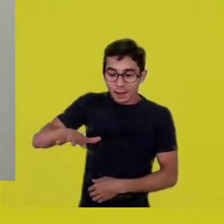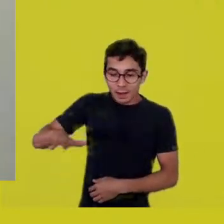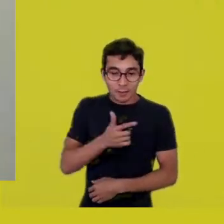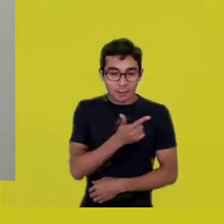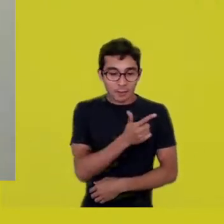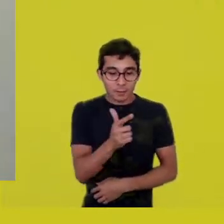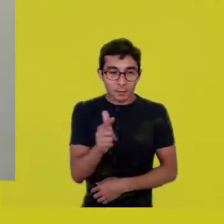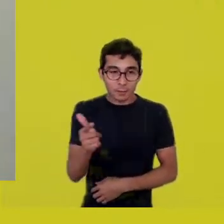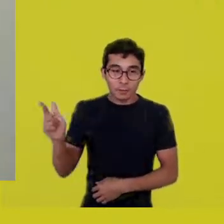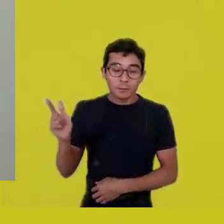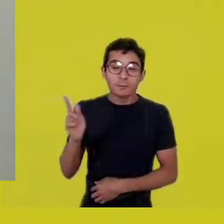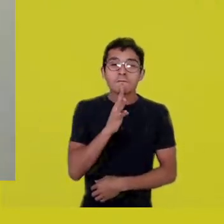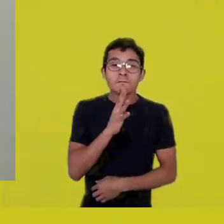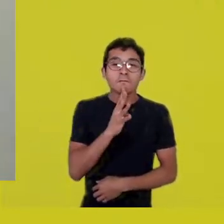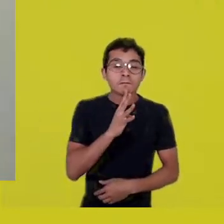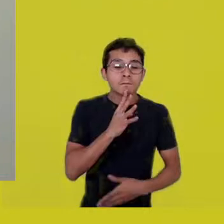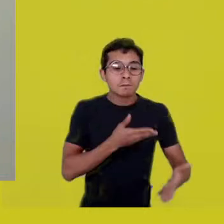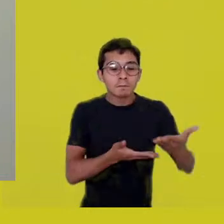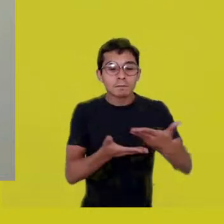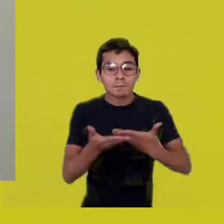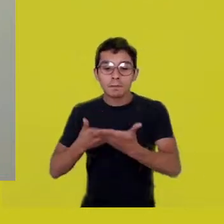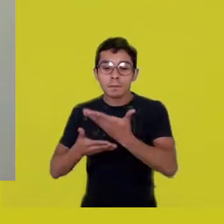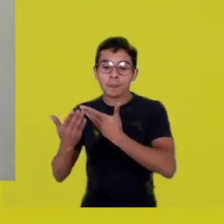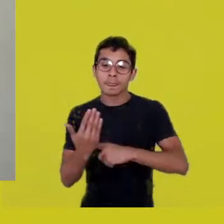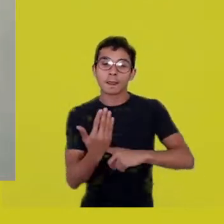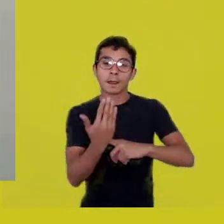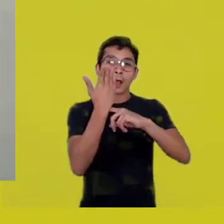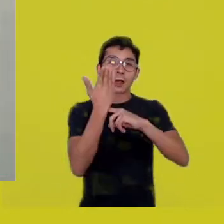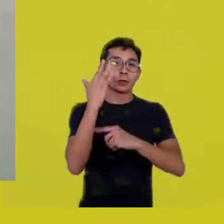whether we have worlds inside us